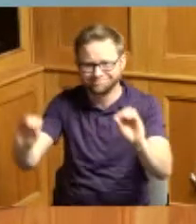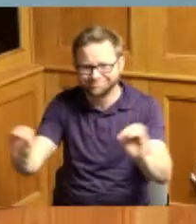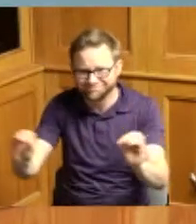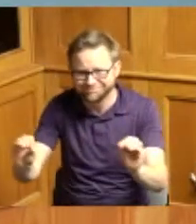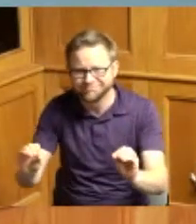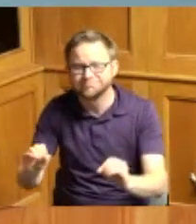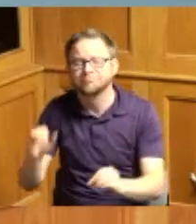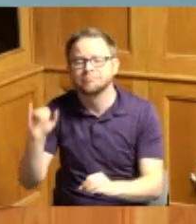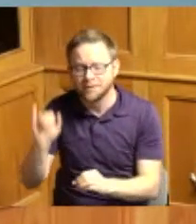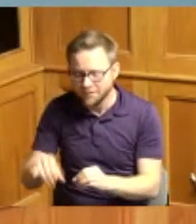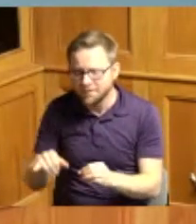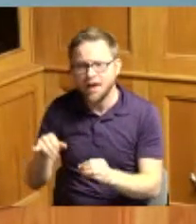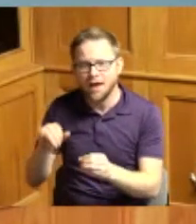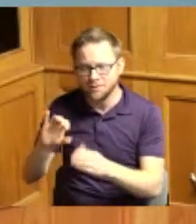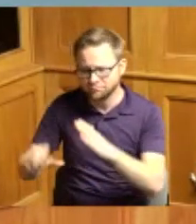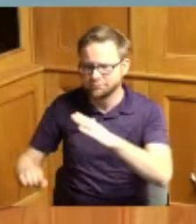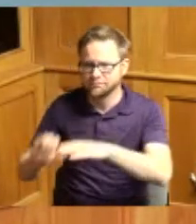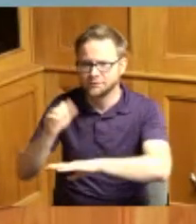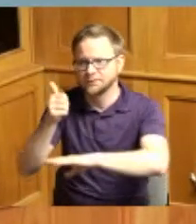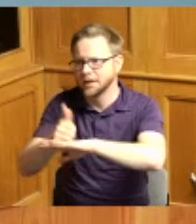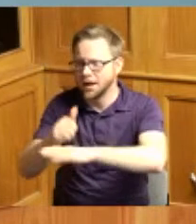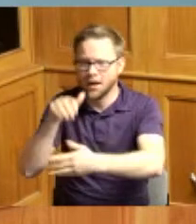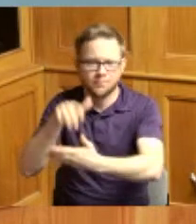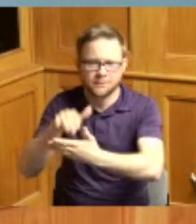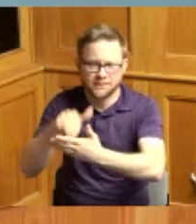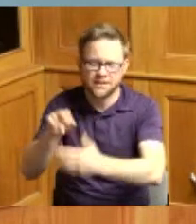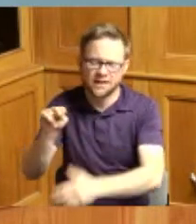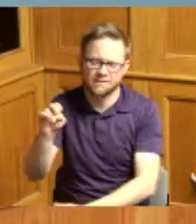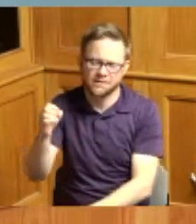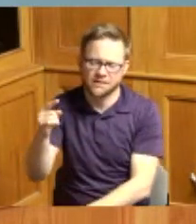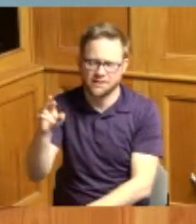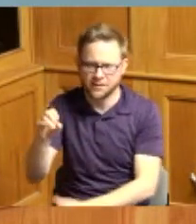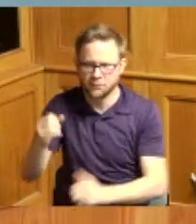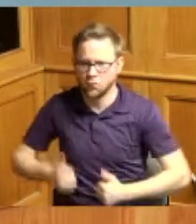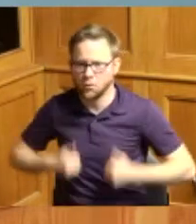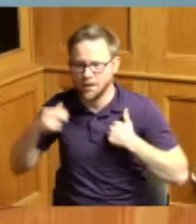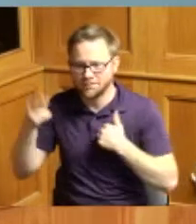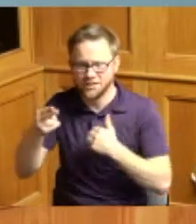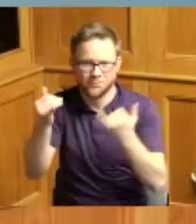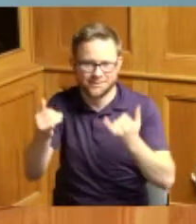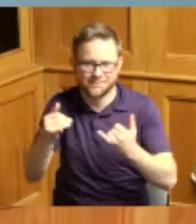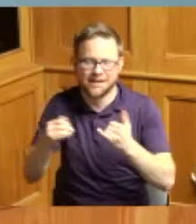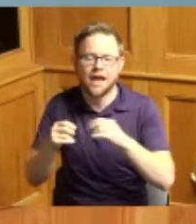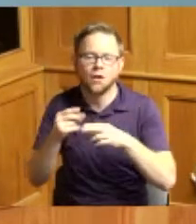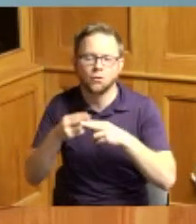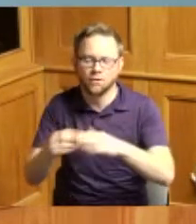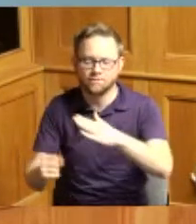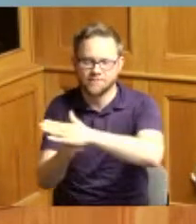negro life and history now called the association for the study of African American life and history